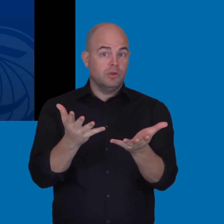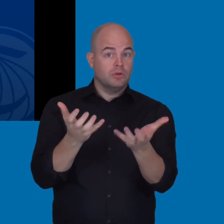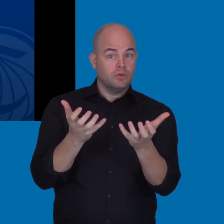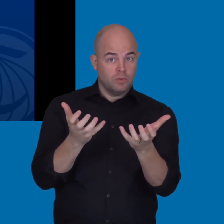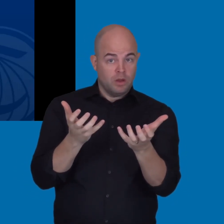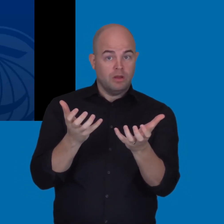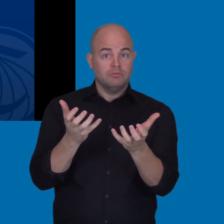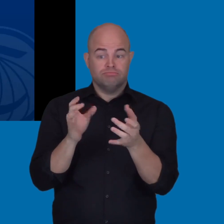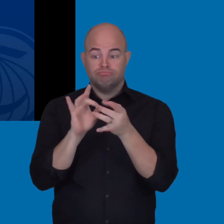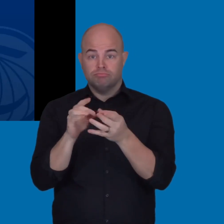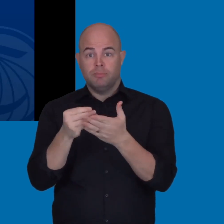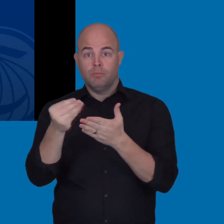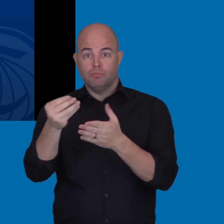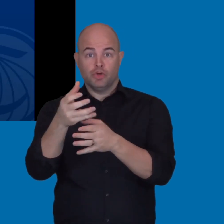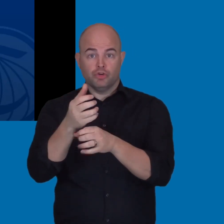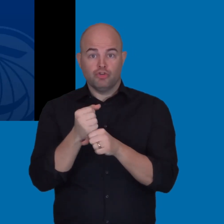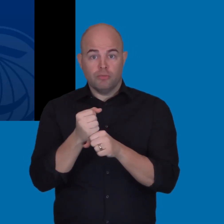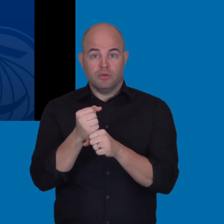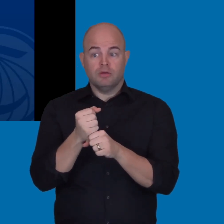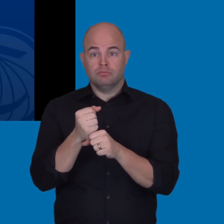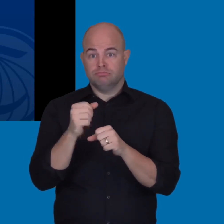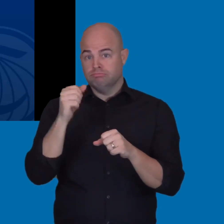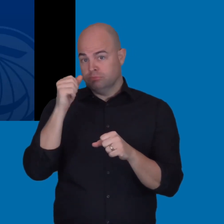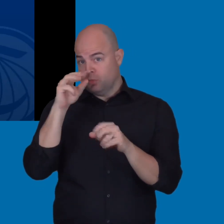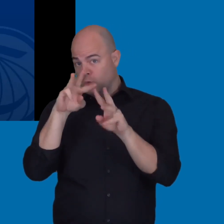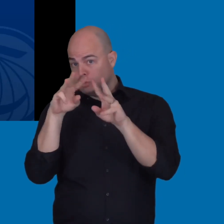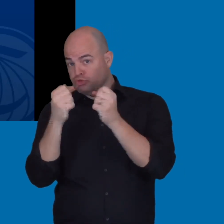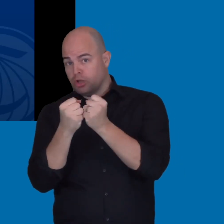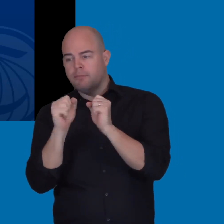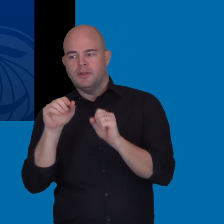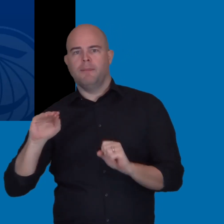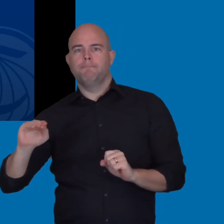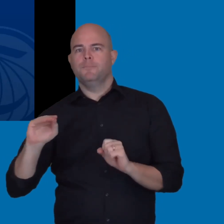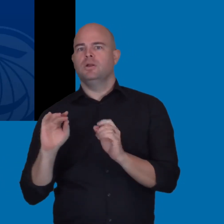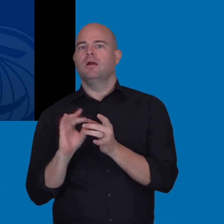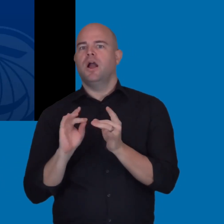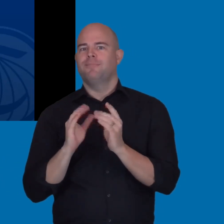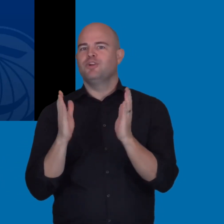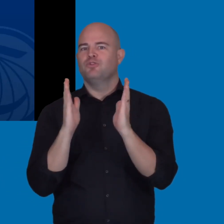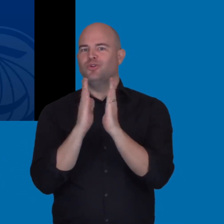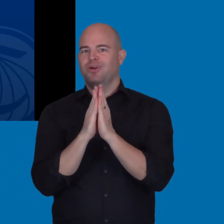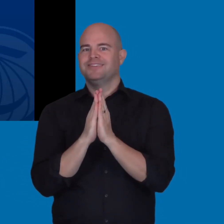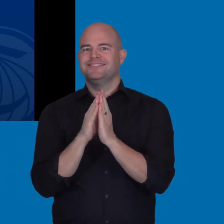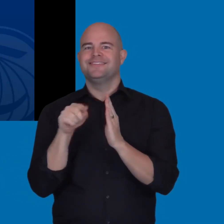As Angela mentioned, if anyone is more interested in hearing more on this topic of procurement